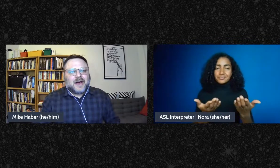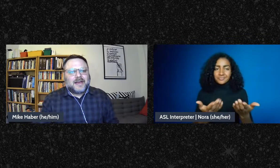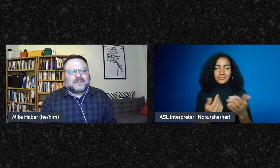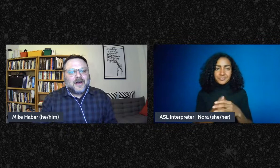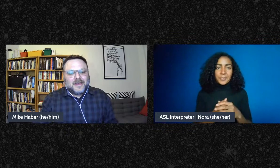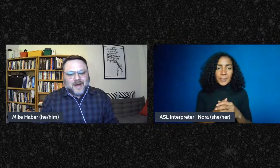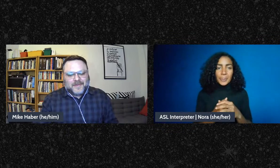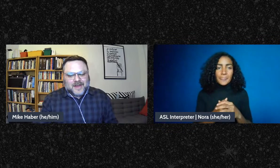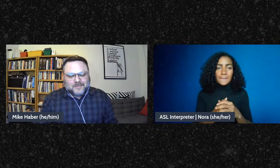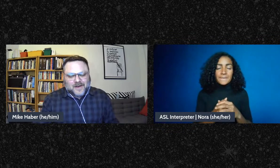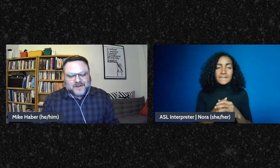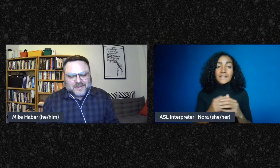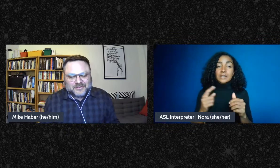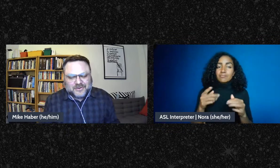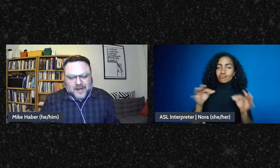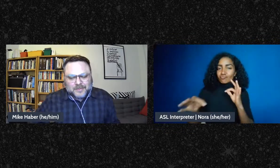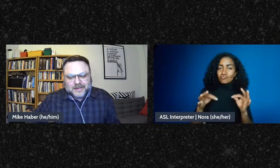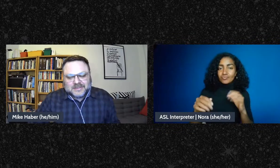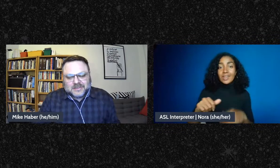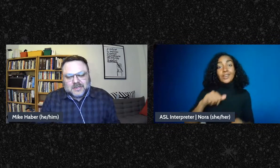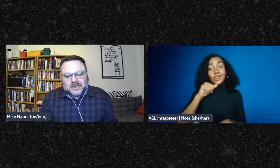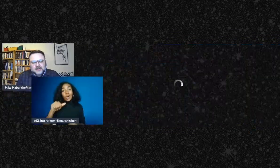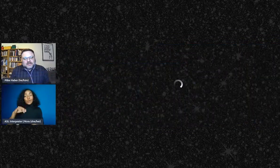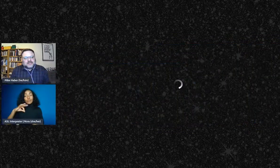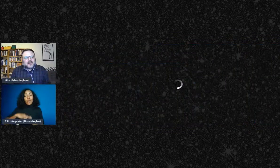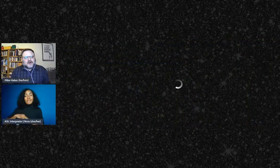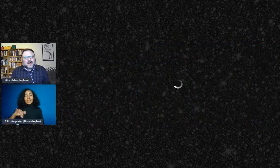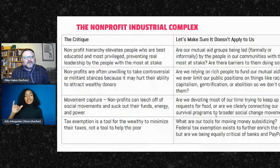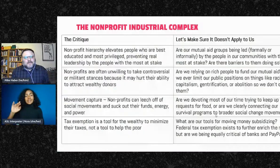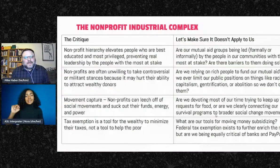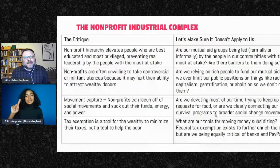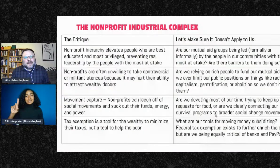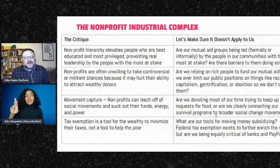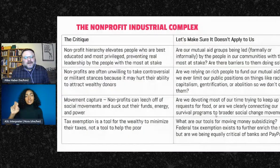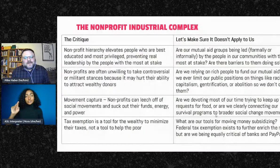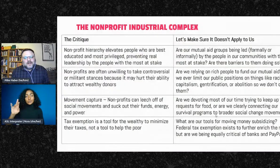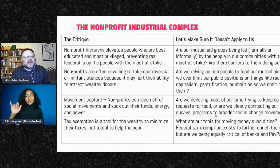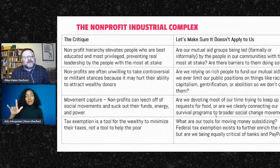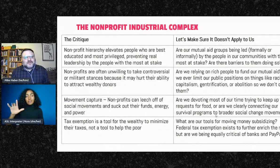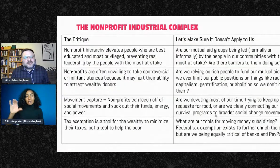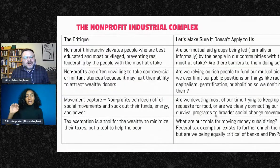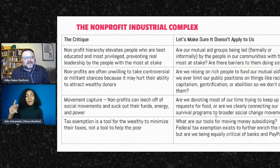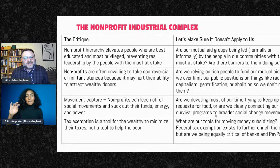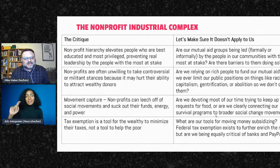by talking about the non-profit industrial complex so you know a lot of folks on this